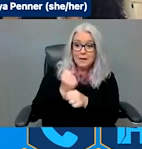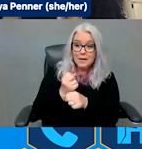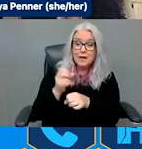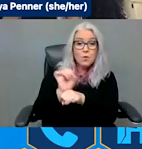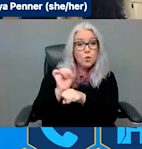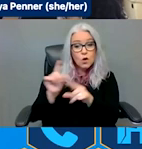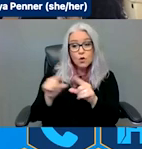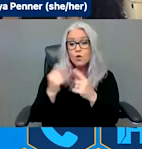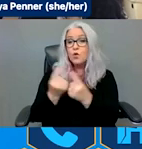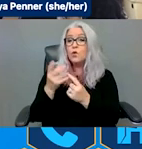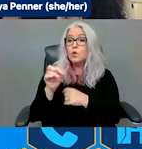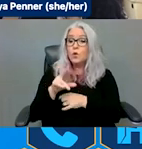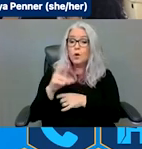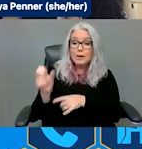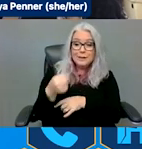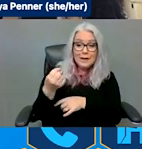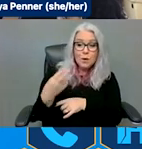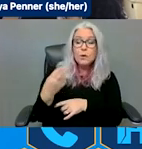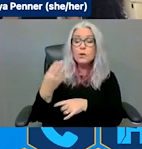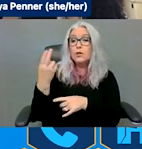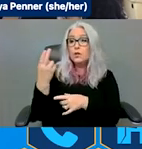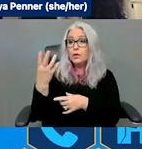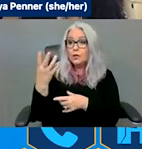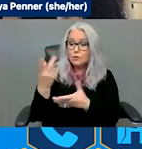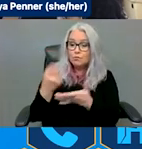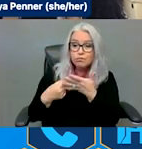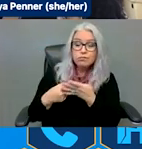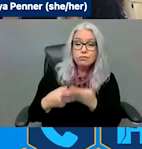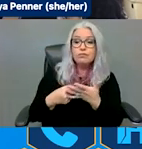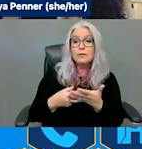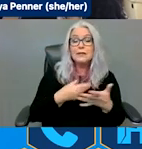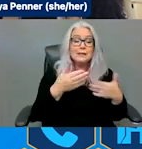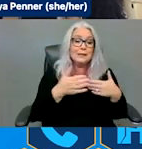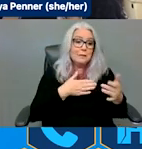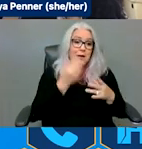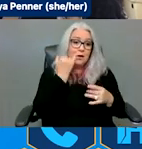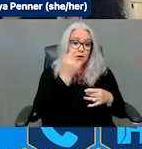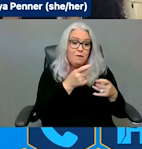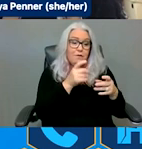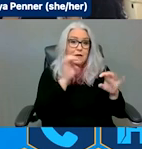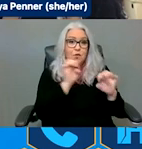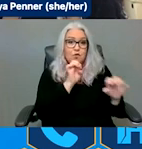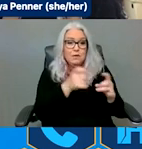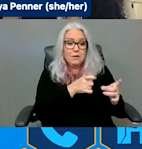sessions, whether you're in emergency management agency or disability-led organization or